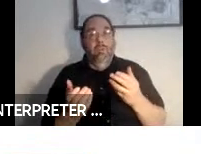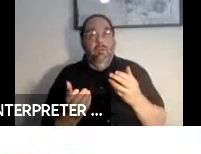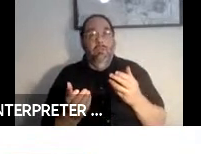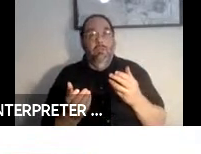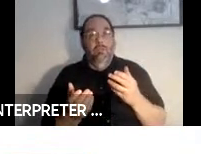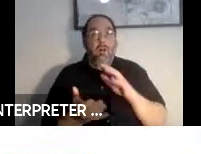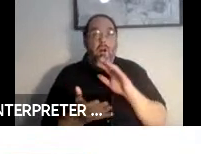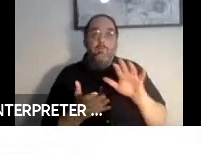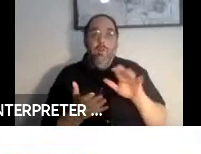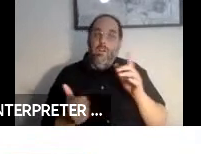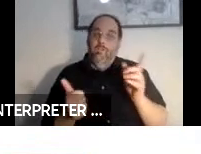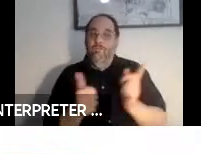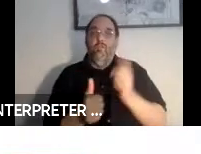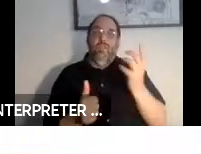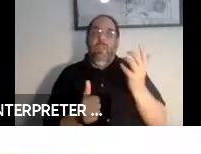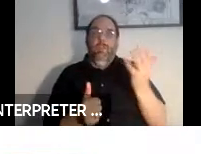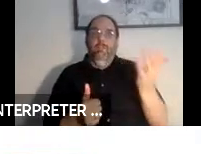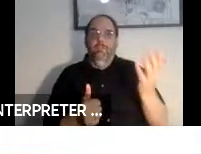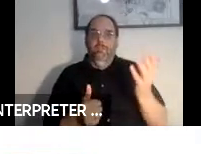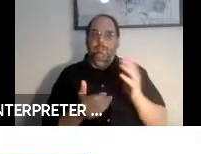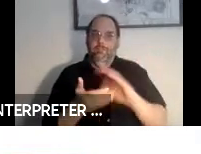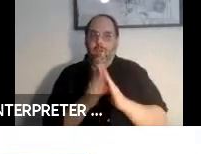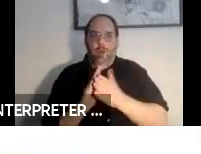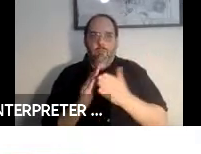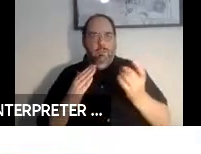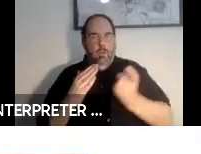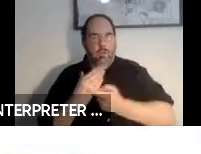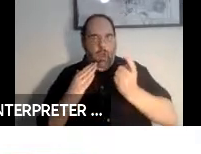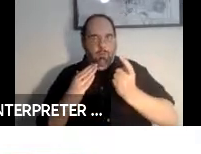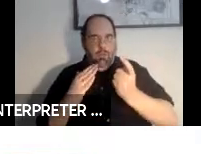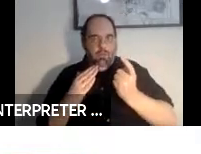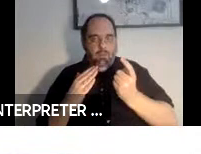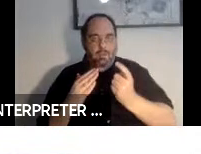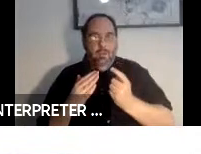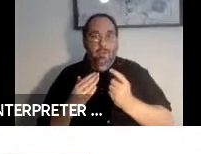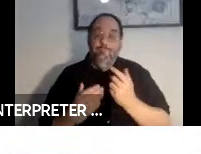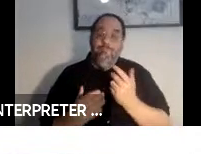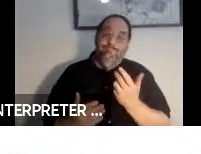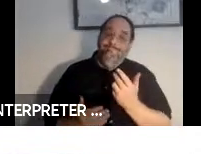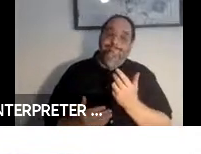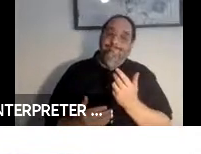things that are autonomous. Not so much interest to all of us who are looking forward to getting,